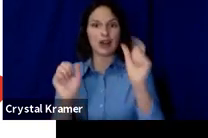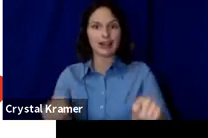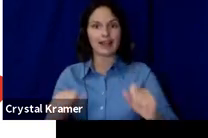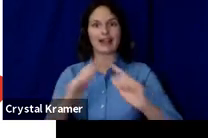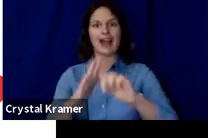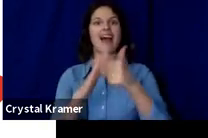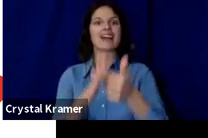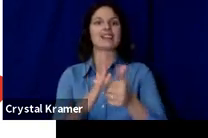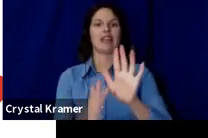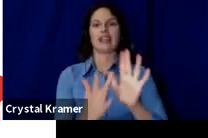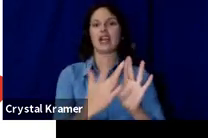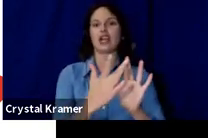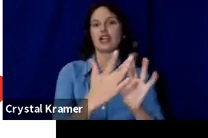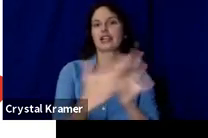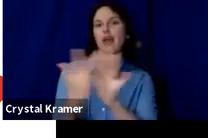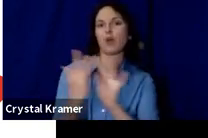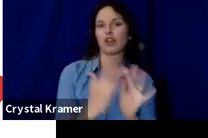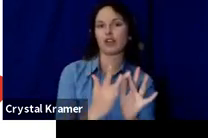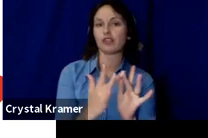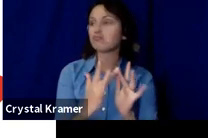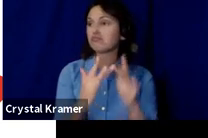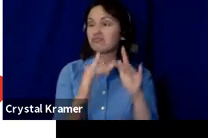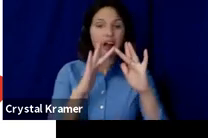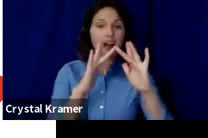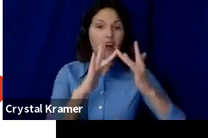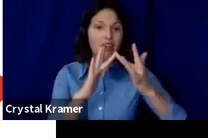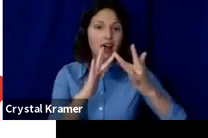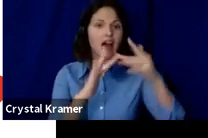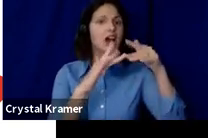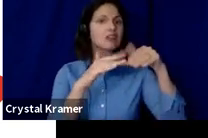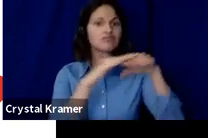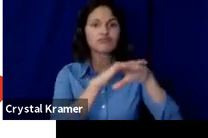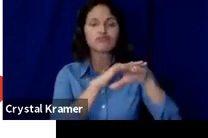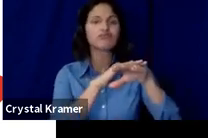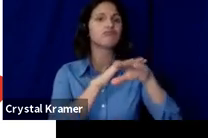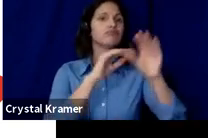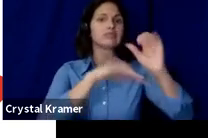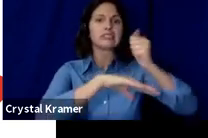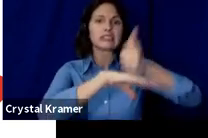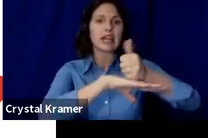You can go online, find a crowdfunding site, set up a campaign, and simply present your